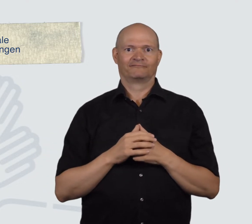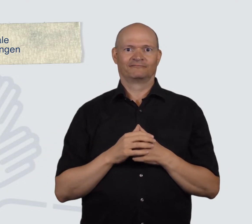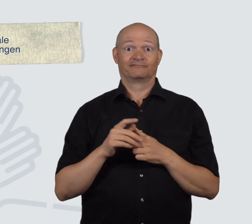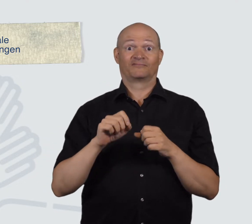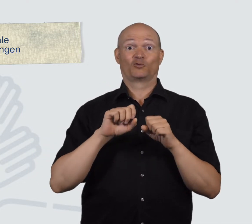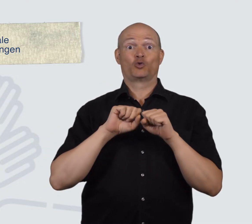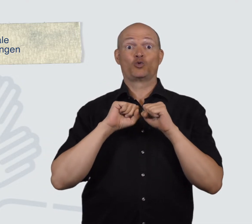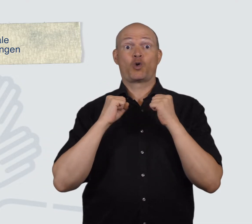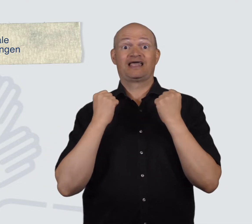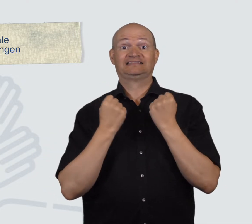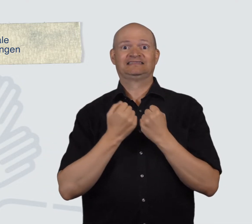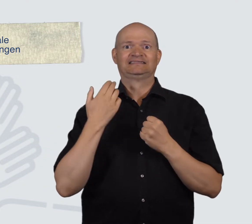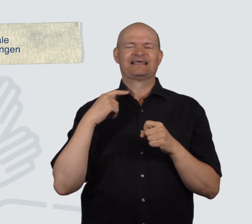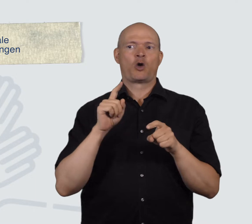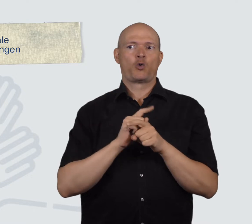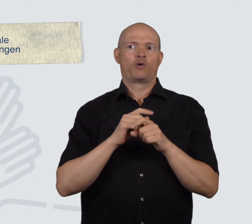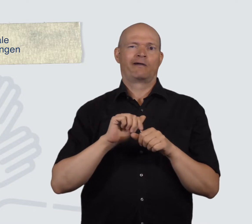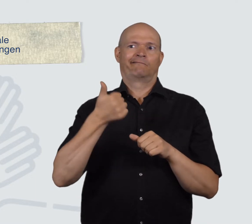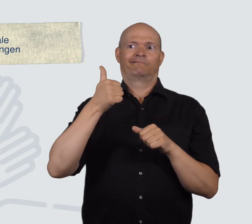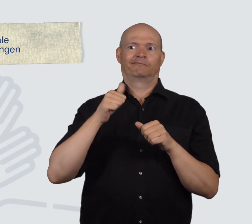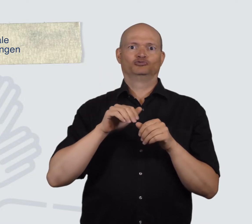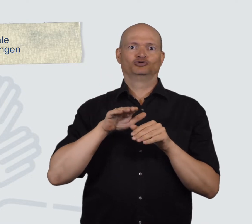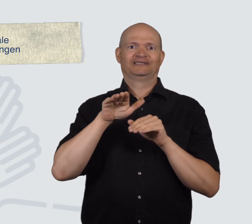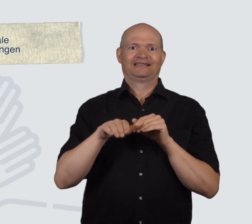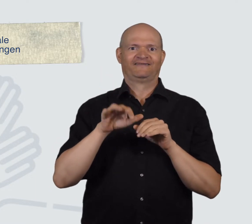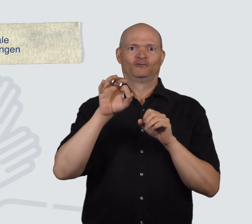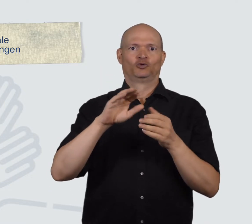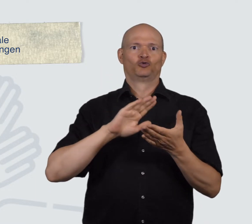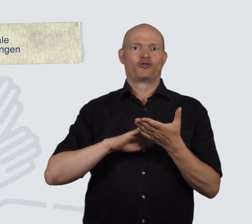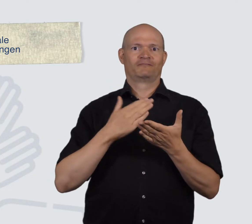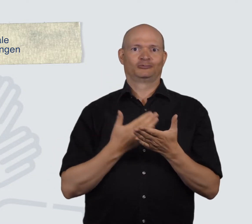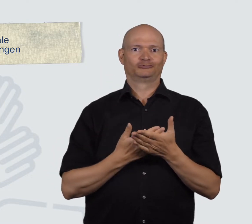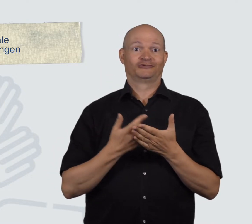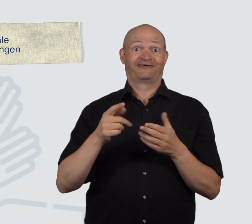The Congress was fundamental to interpreters, too.